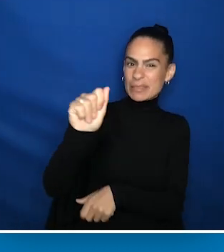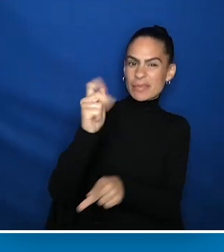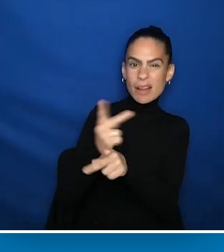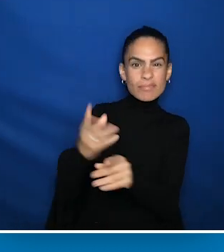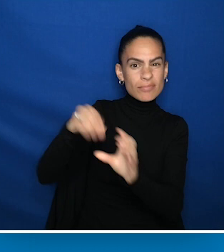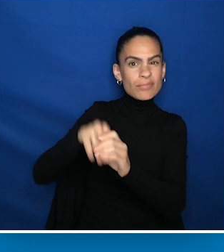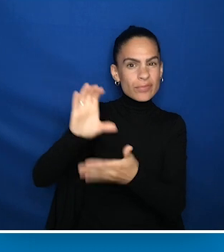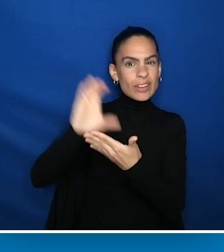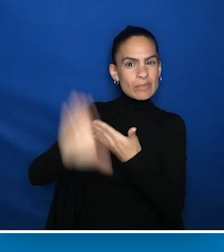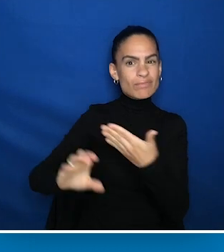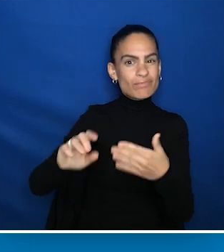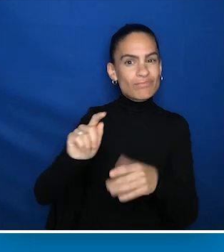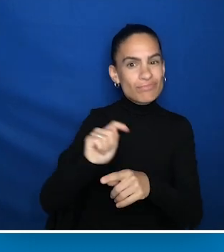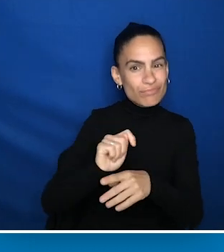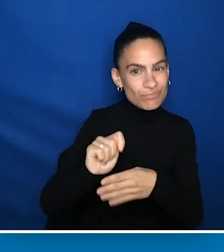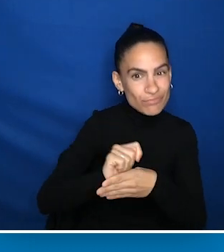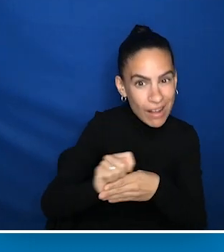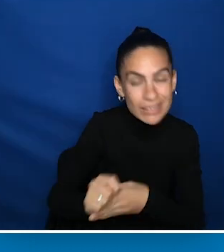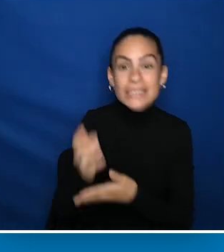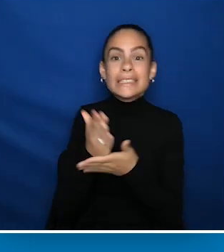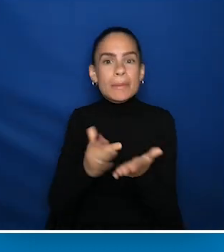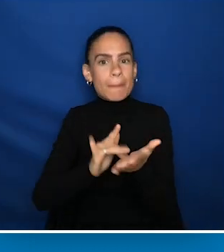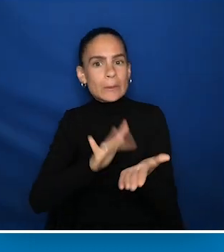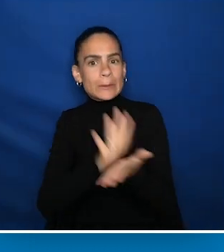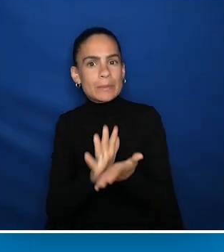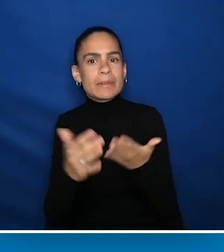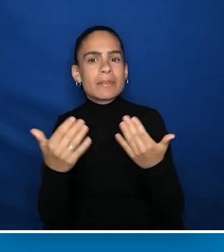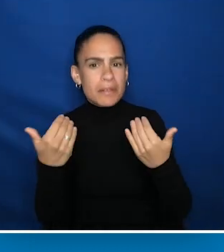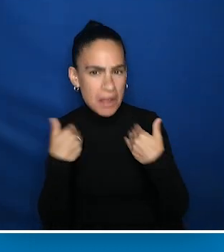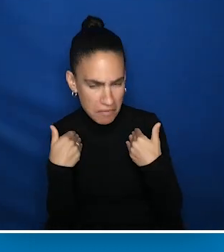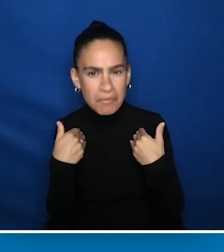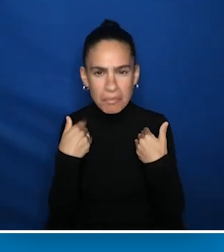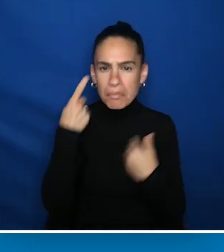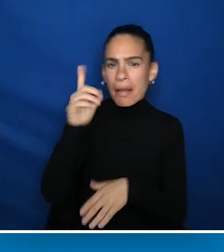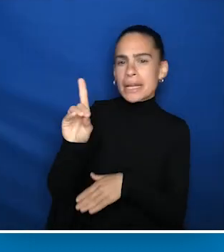Now, while some medical schools have disability competency training programs in place,